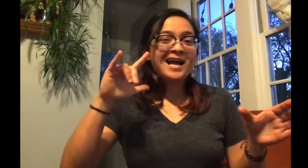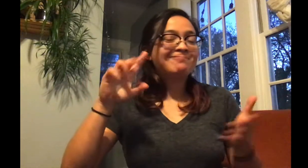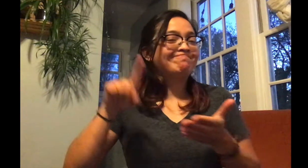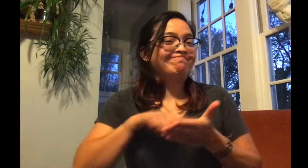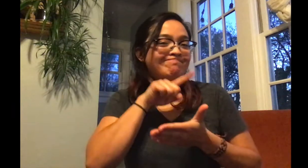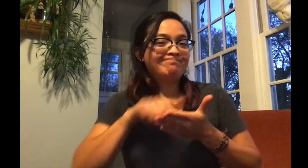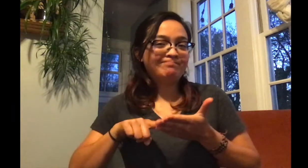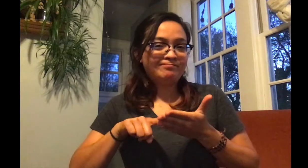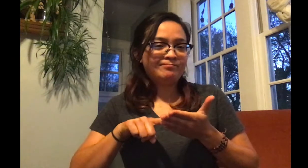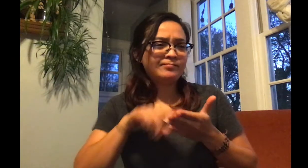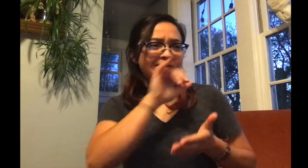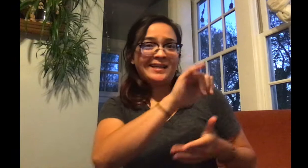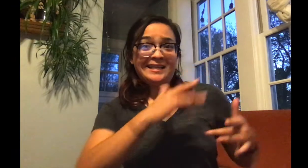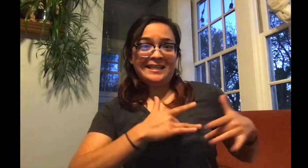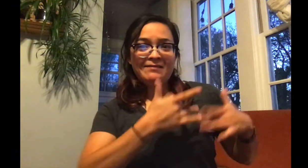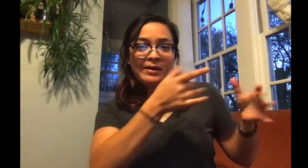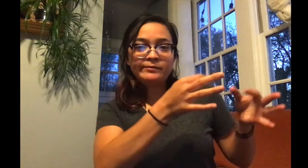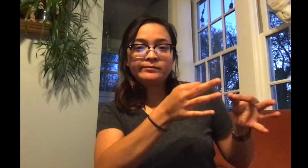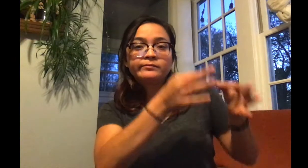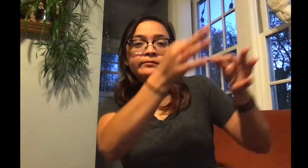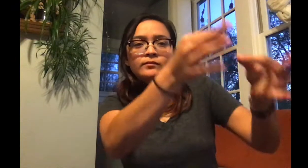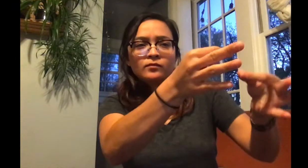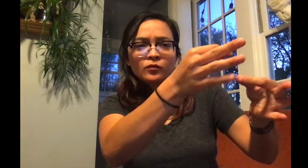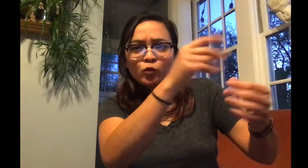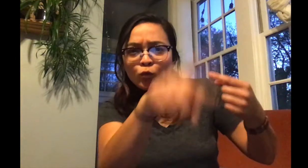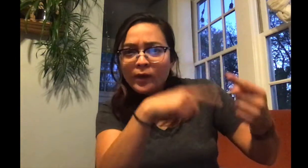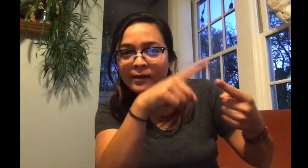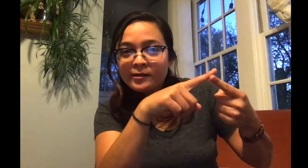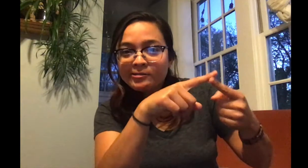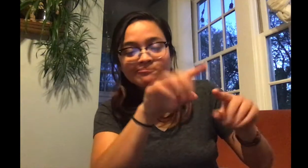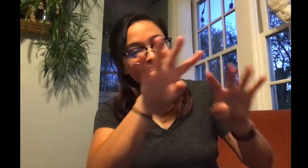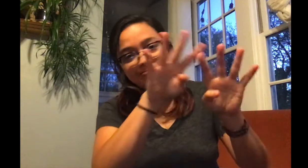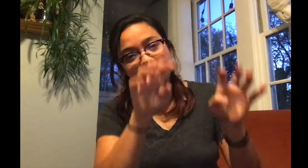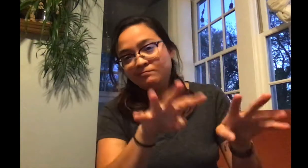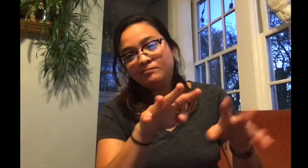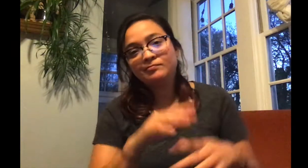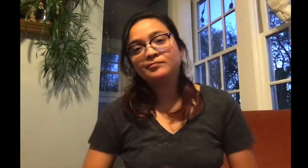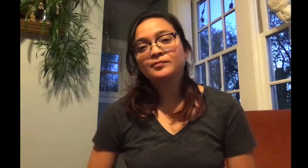We were set and ready to go but had to postpone. Those dates are to be determined as well.